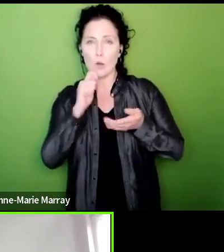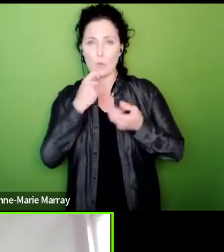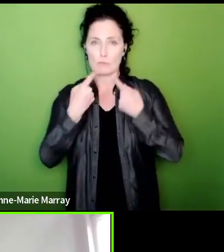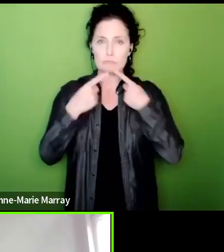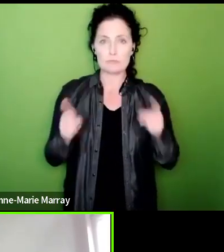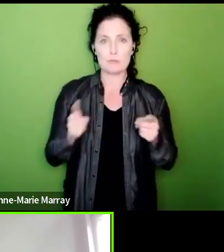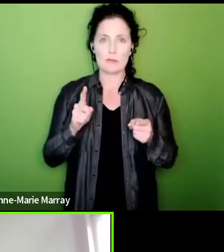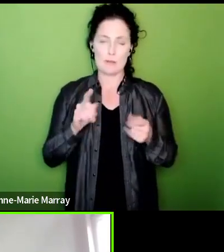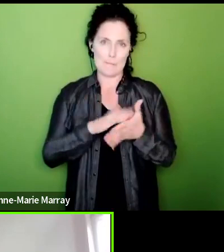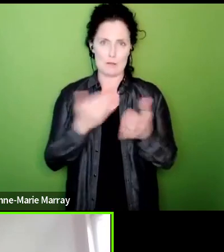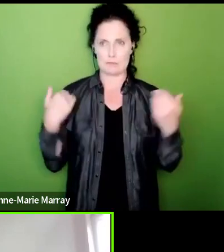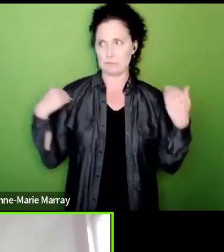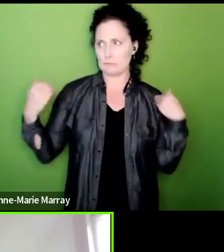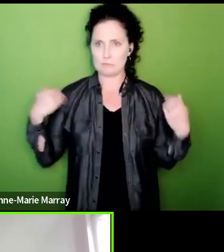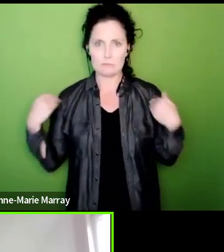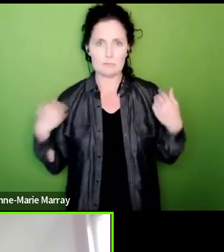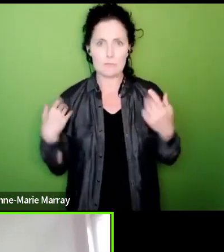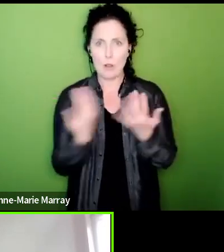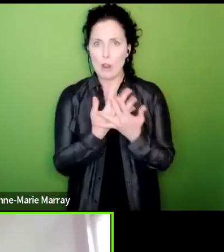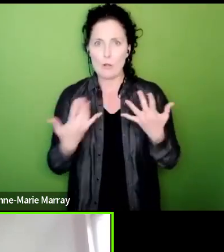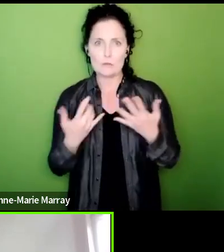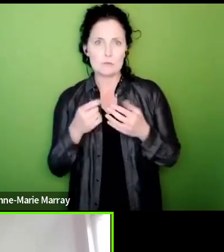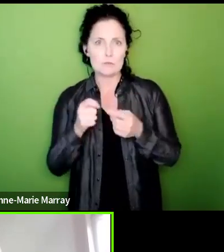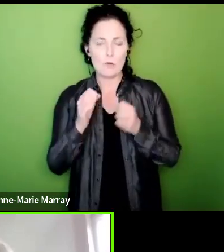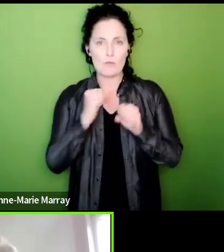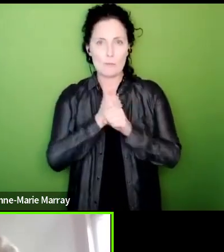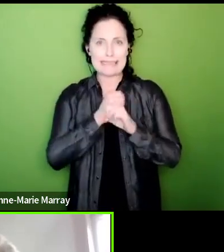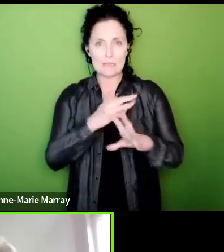all the industrial action being taken in other unions and particularly on the back of the vote